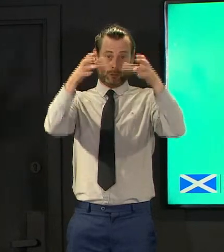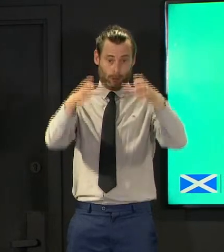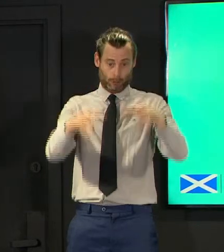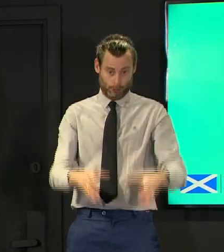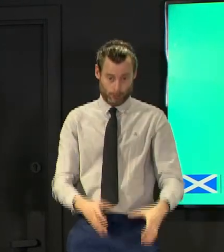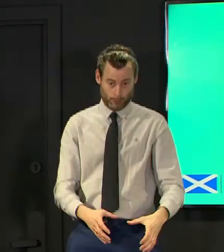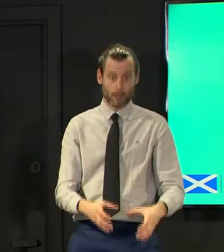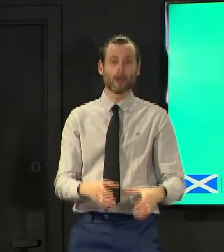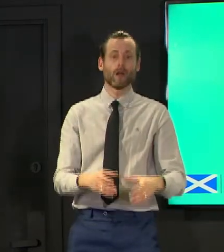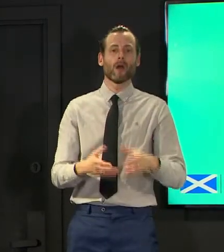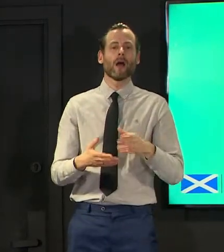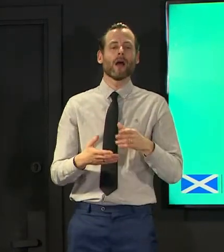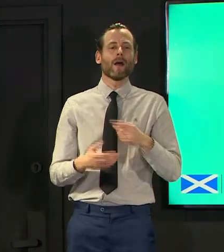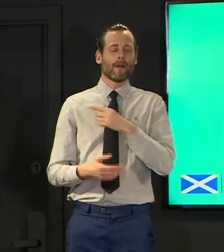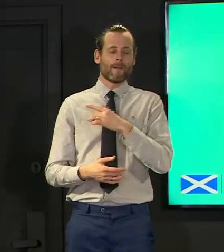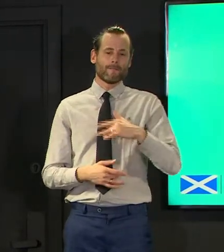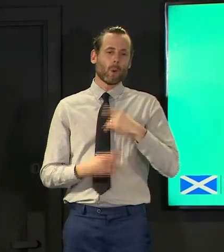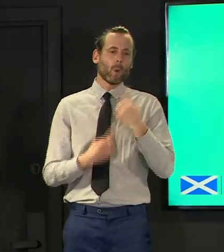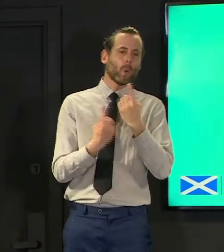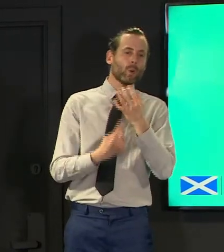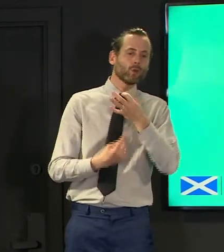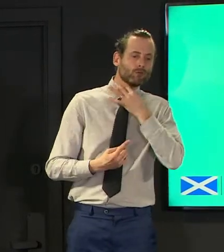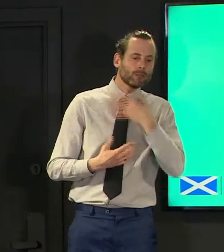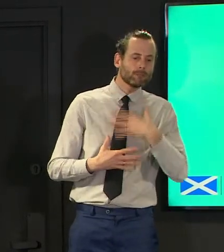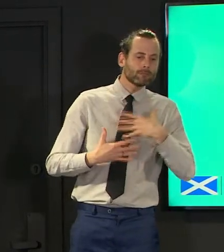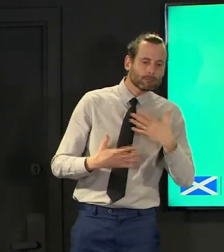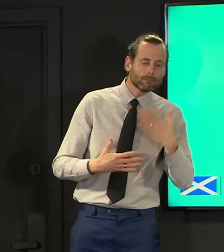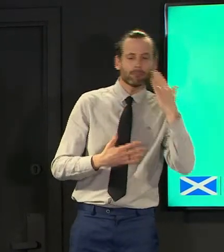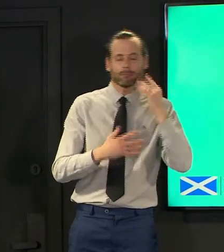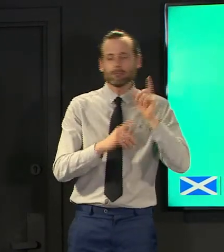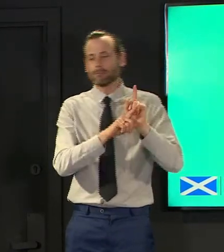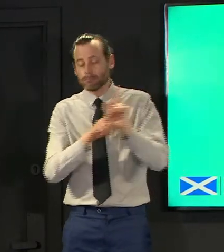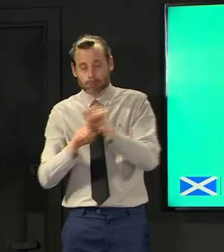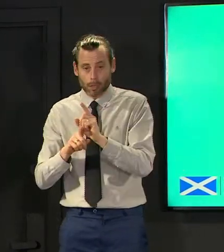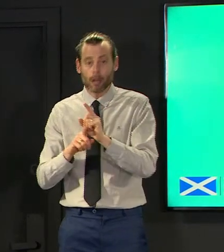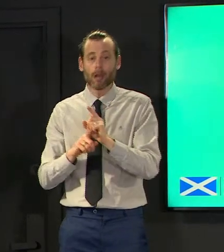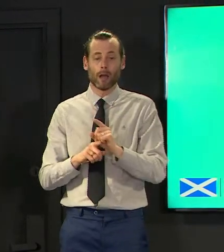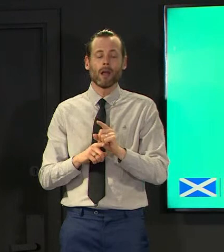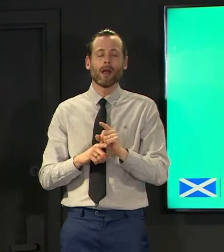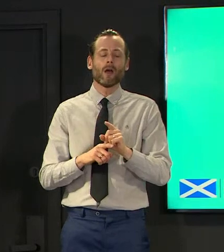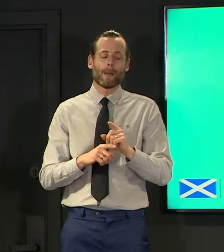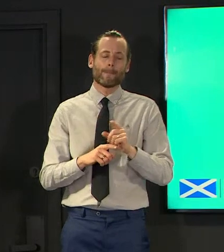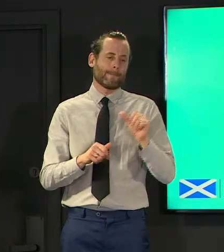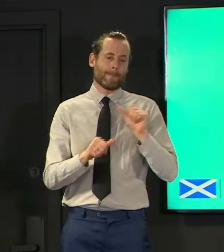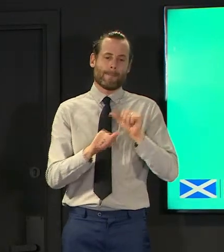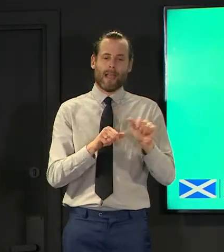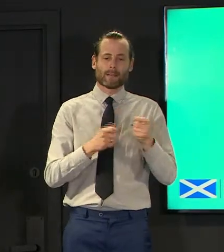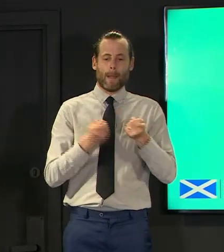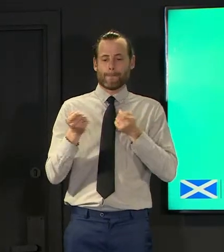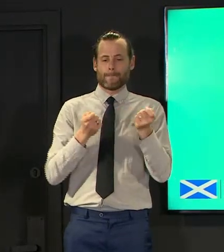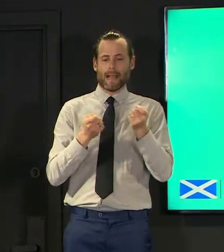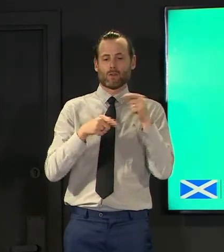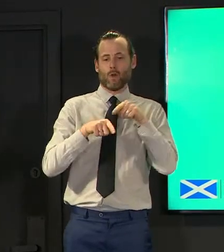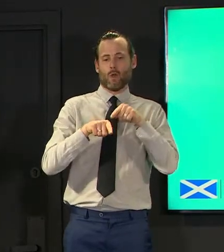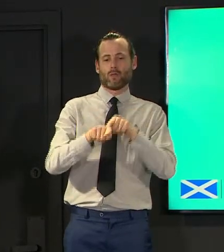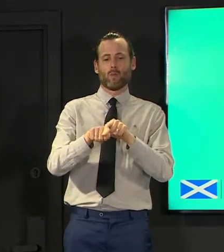operationally simple vaccine strategy the question of course is do you deprioritize